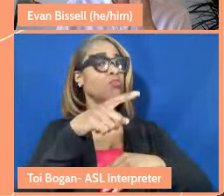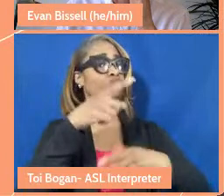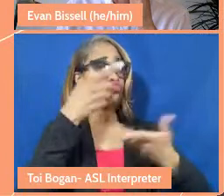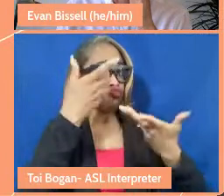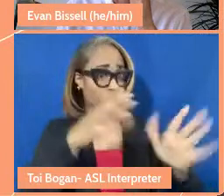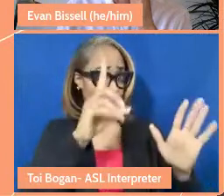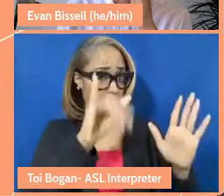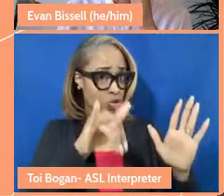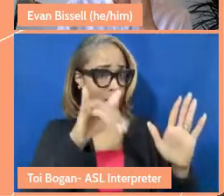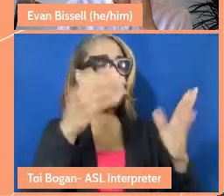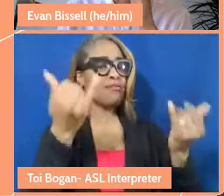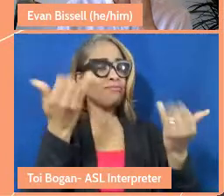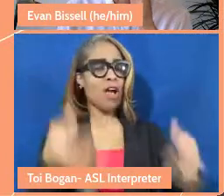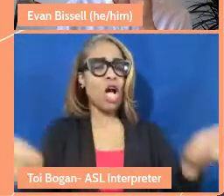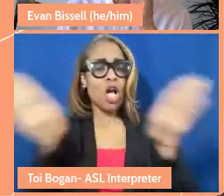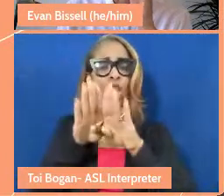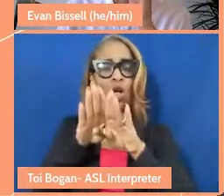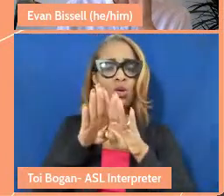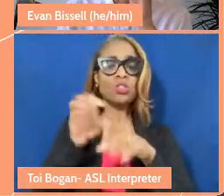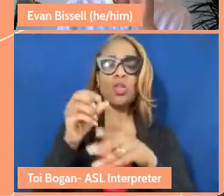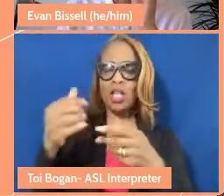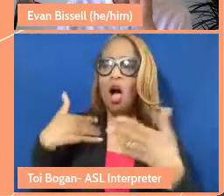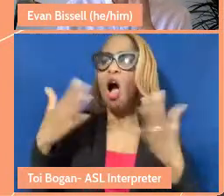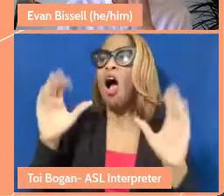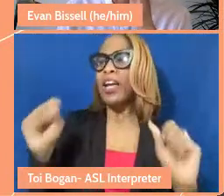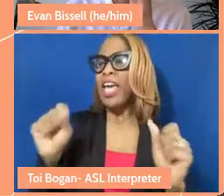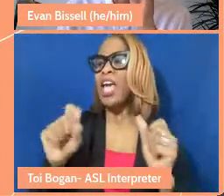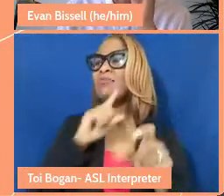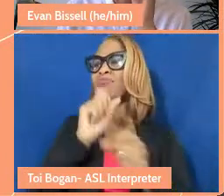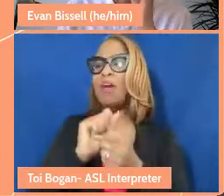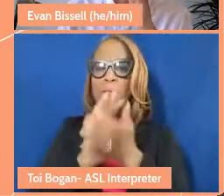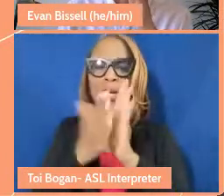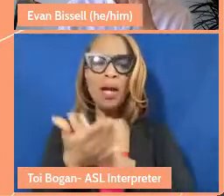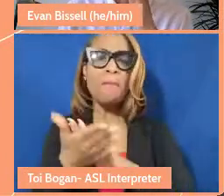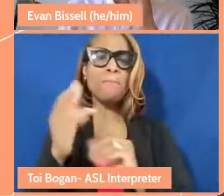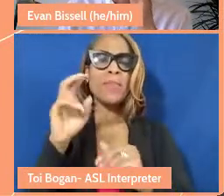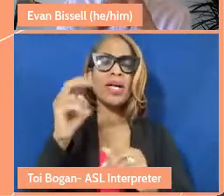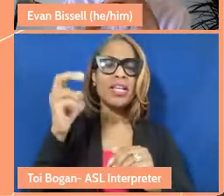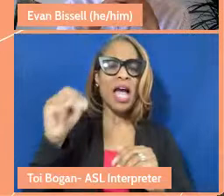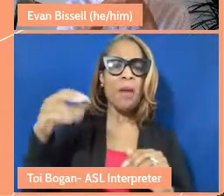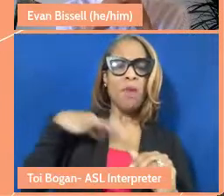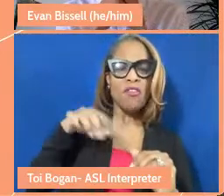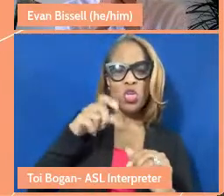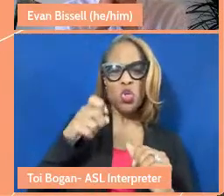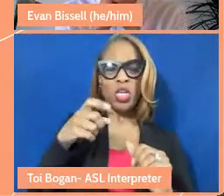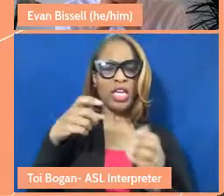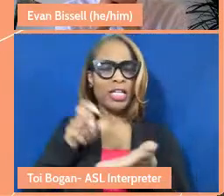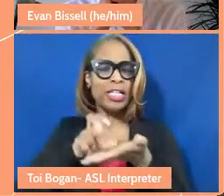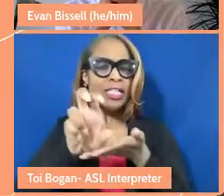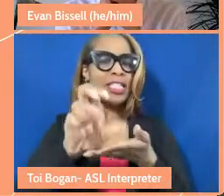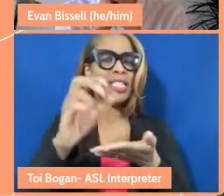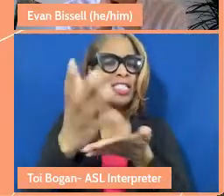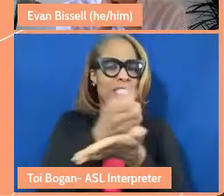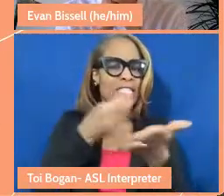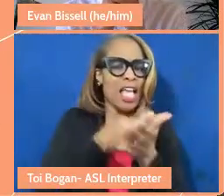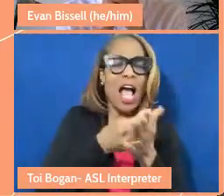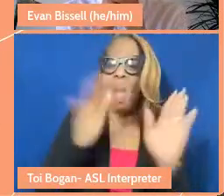"We could totally become a non-profit. Kristina, you could pay yourself a salary," and I was like, "No, I don't want to do ..." Everything will shift if this becomes about me